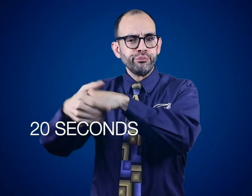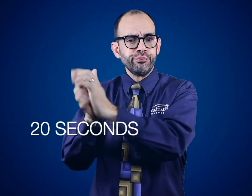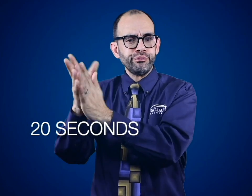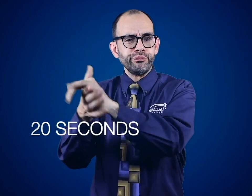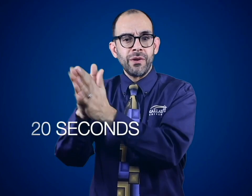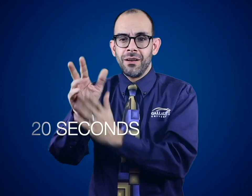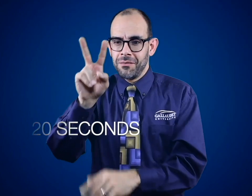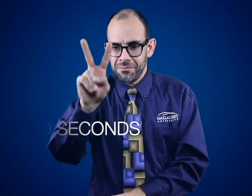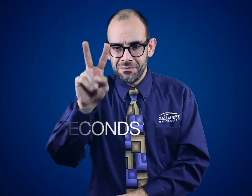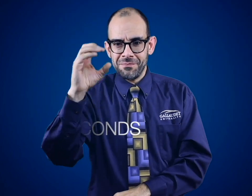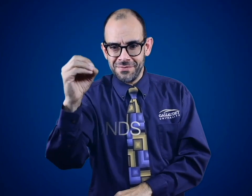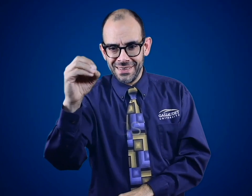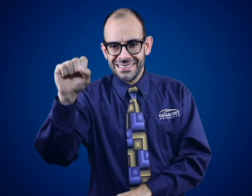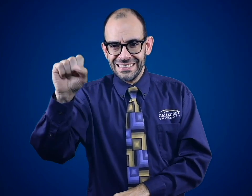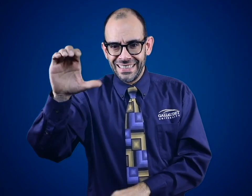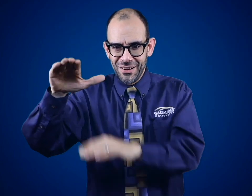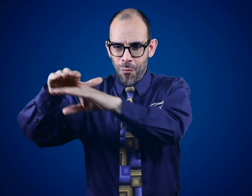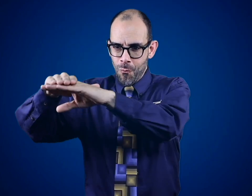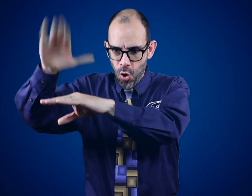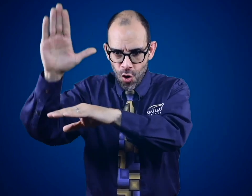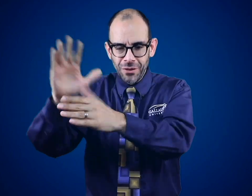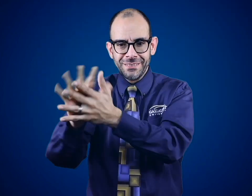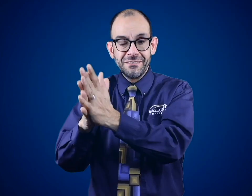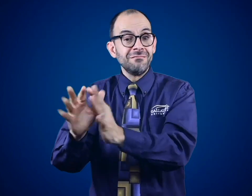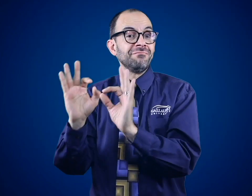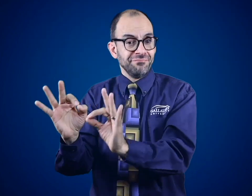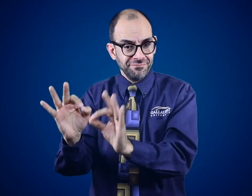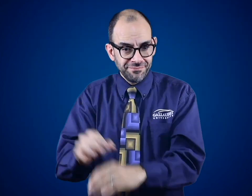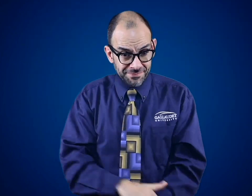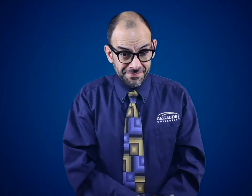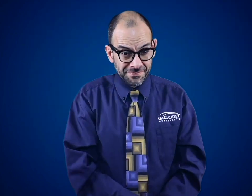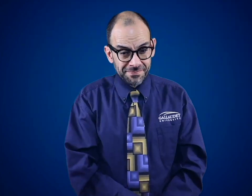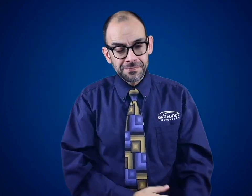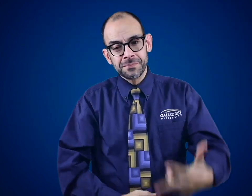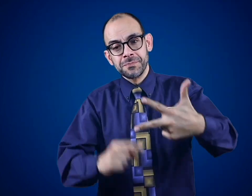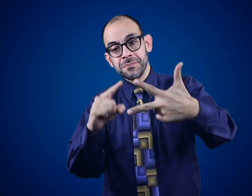rubbing your hands for 20 seconds or more.